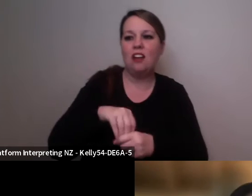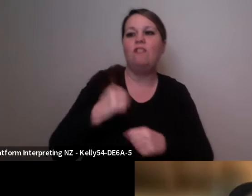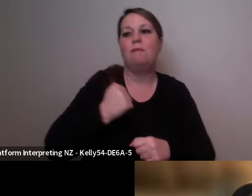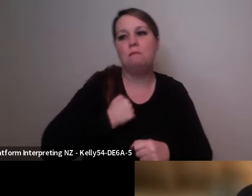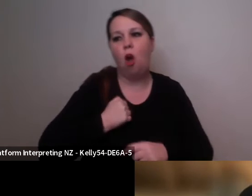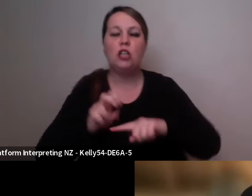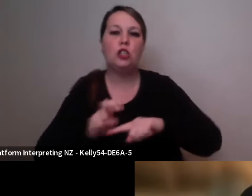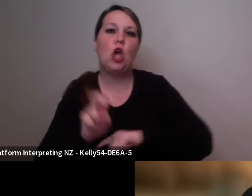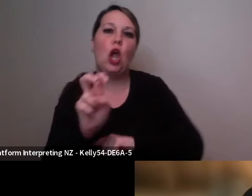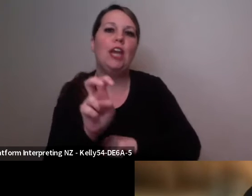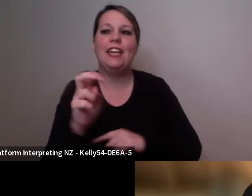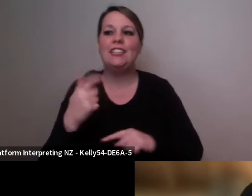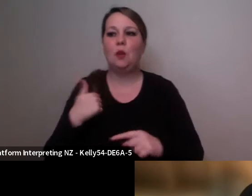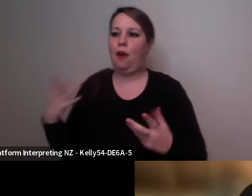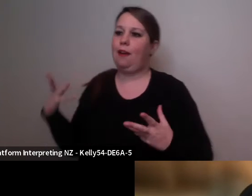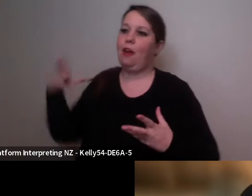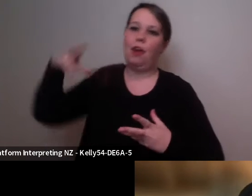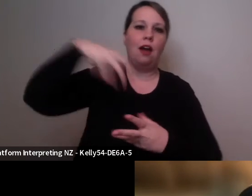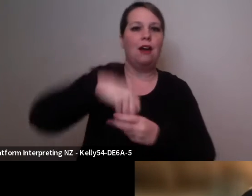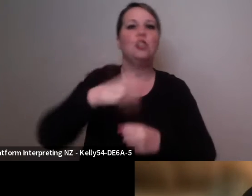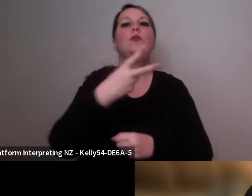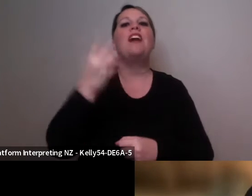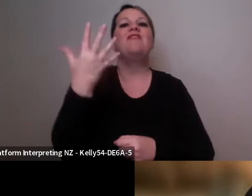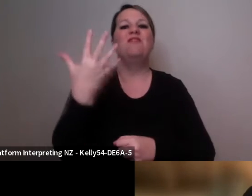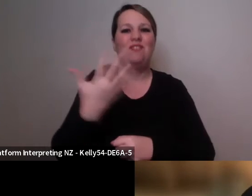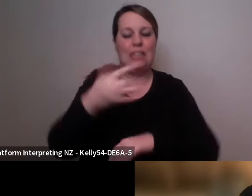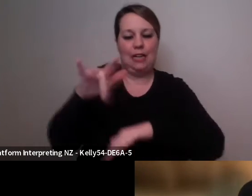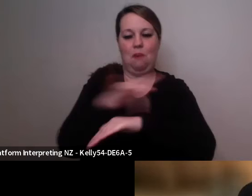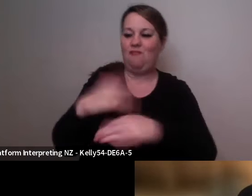hopefully be able to share on the stage and we've also spoken about making it into a film